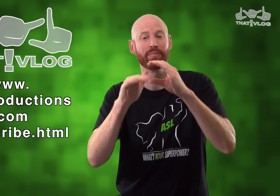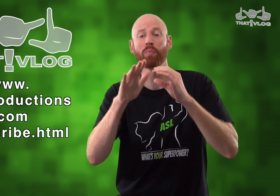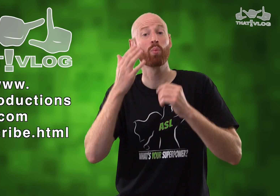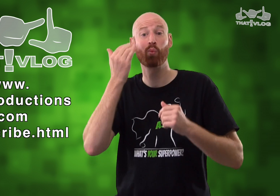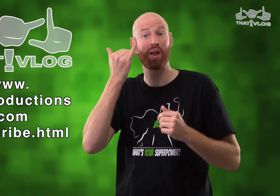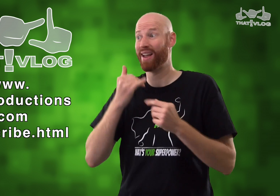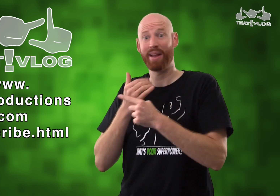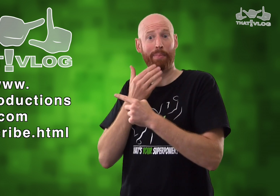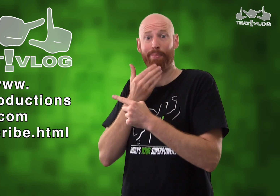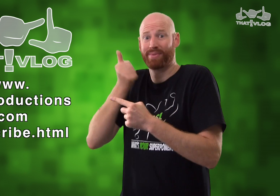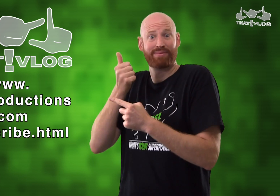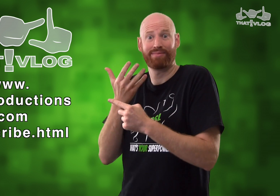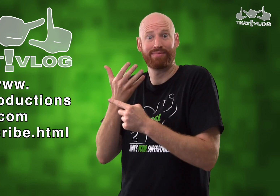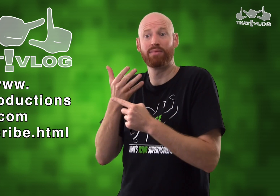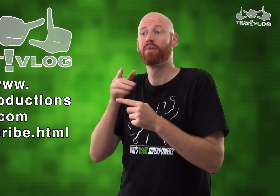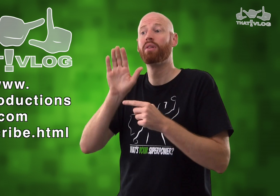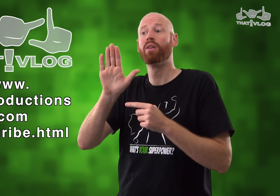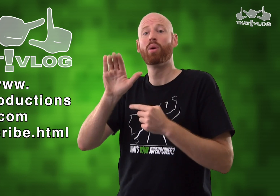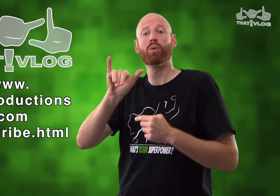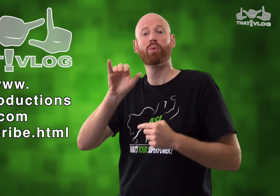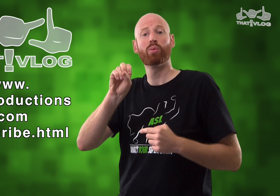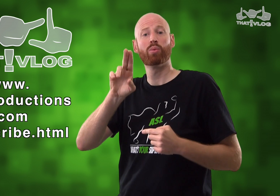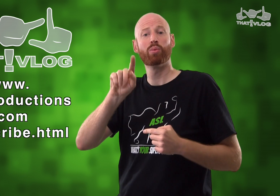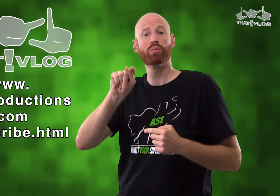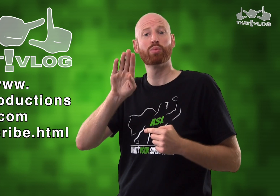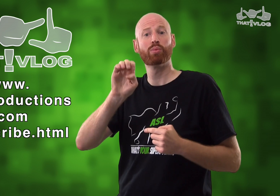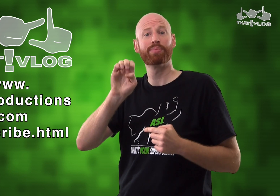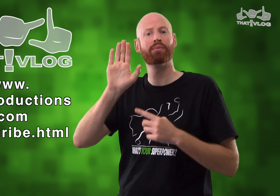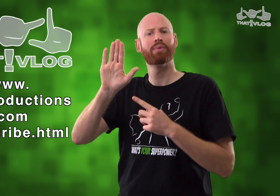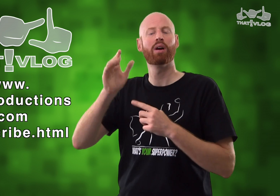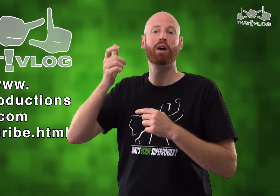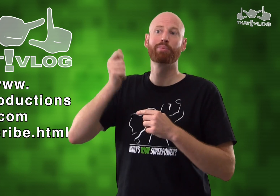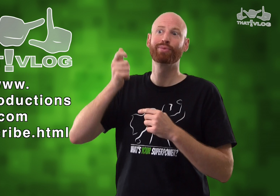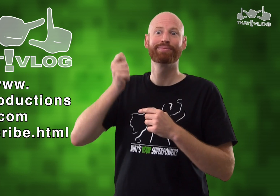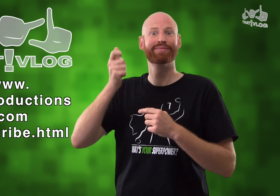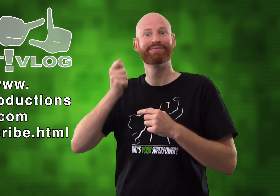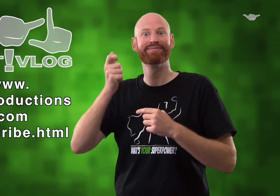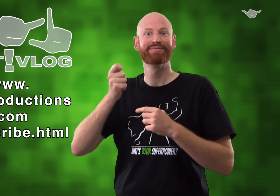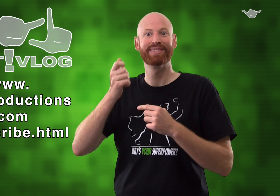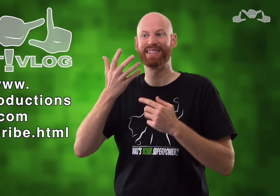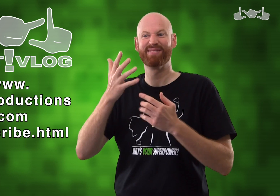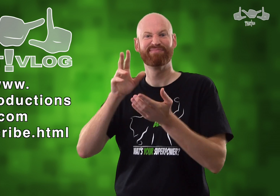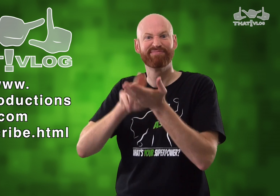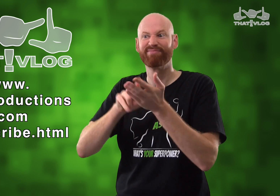notifications when we've got new episodes. Really, this is the best way, as the YouTube